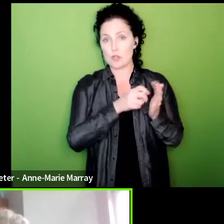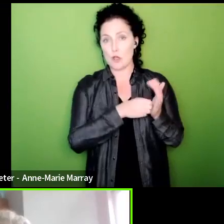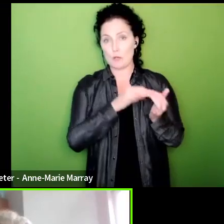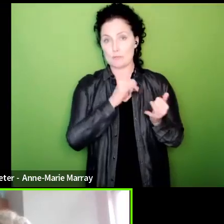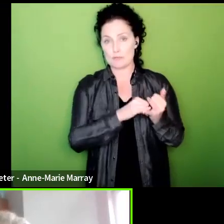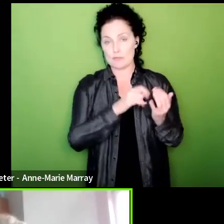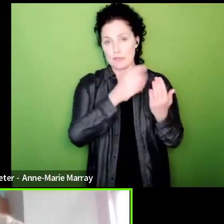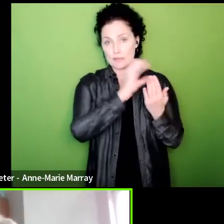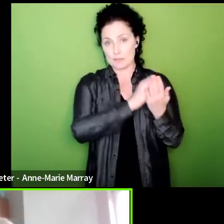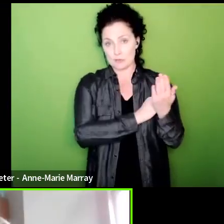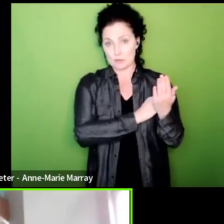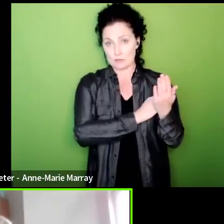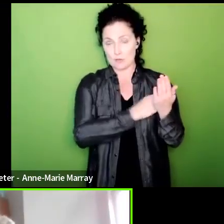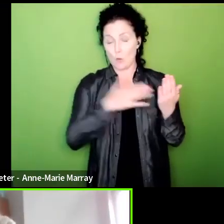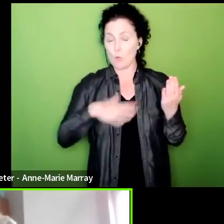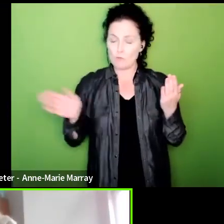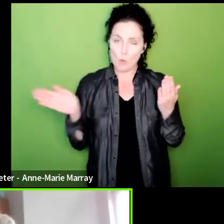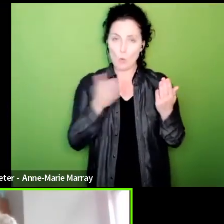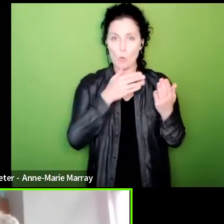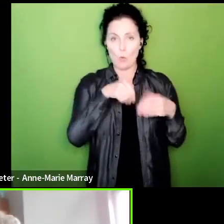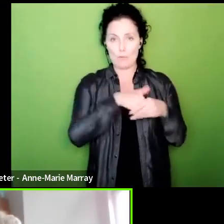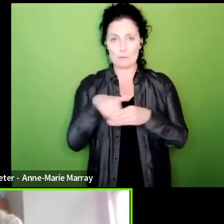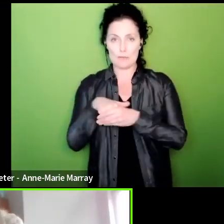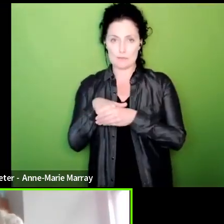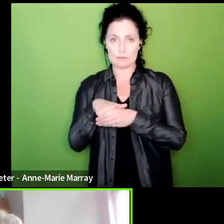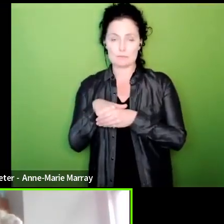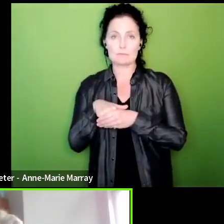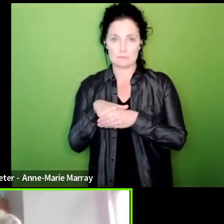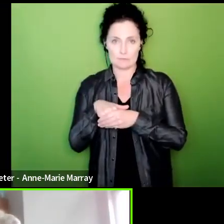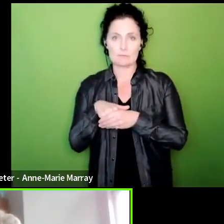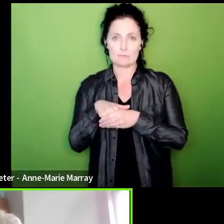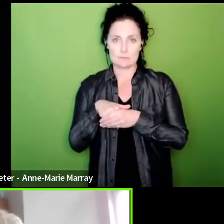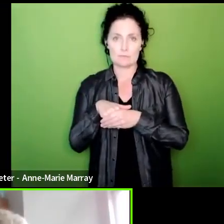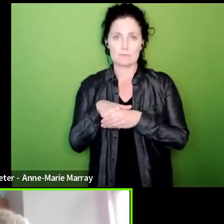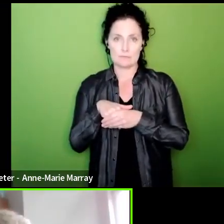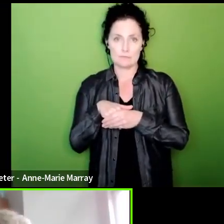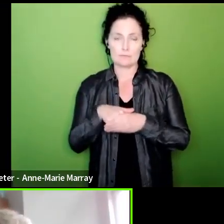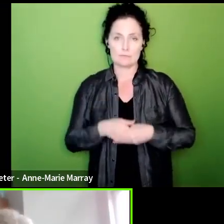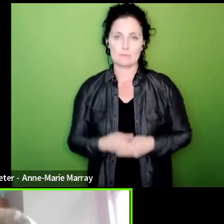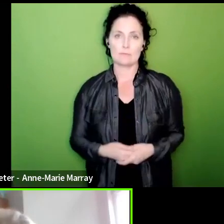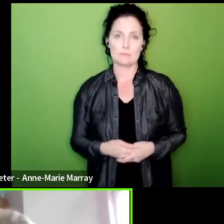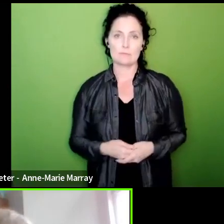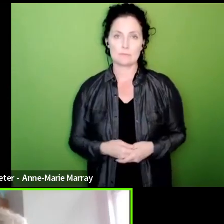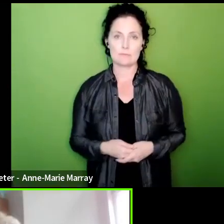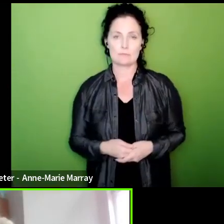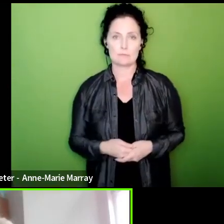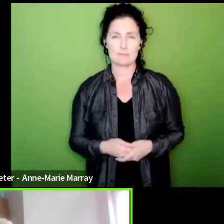seeking for all members who are covered by this um national campaign so I hope that's a clear answer